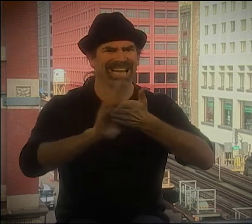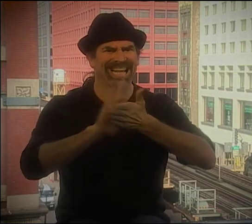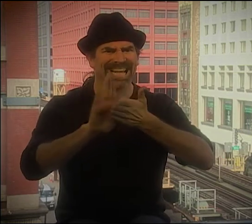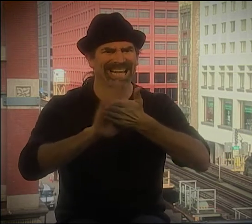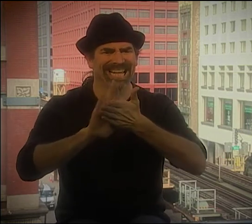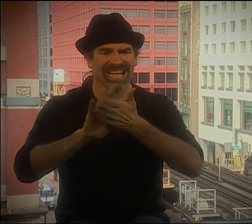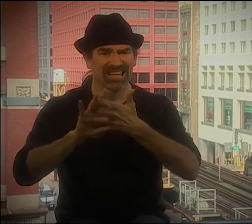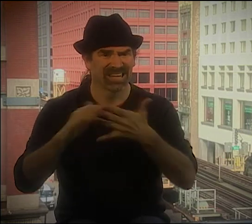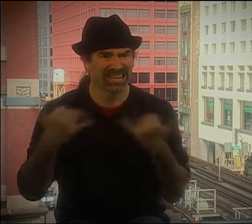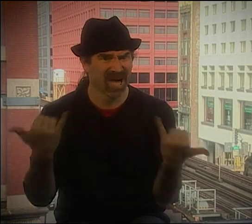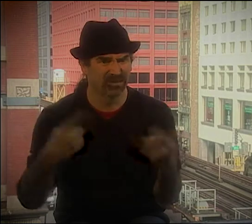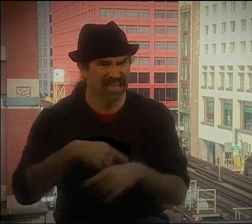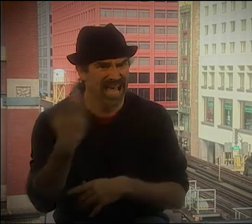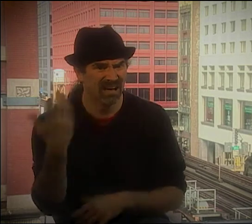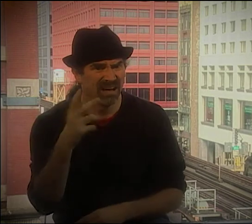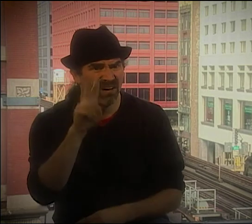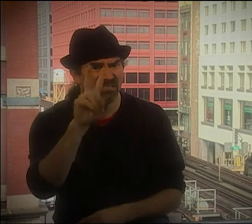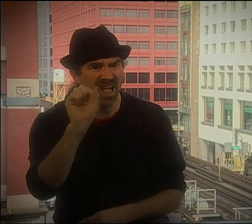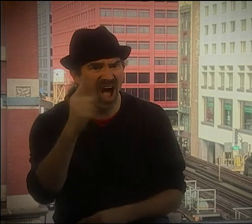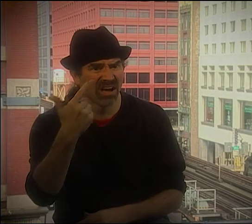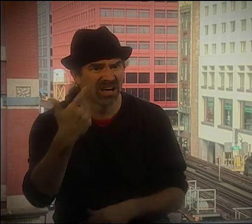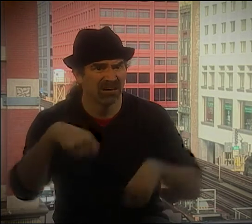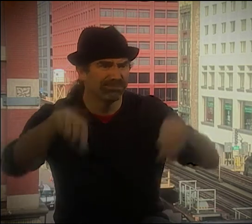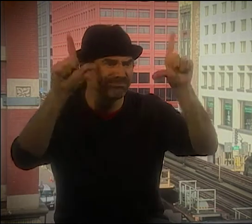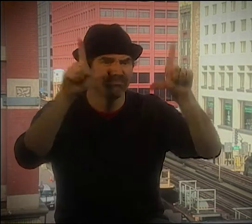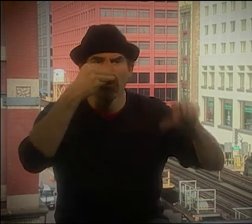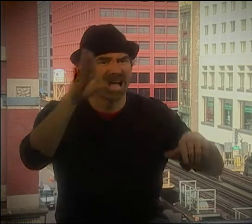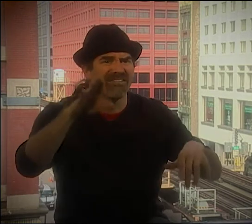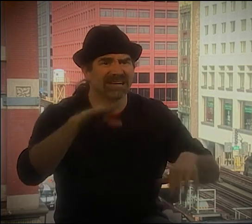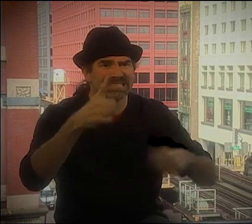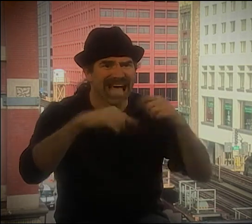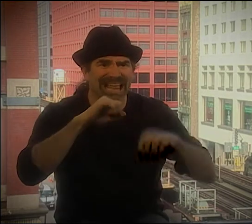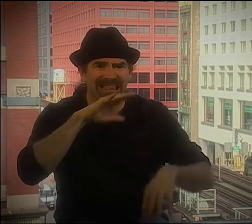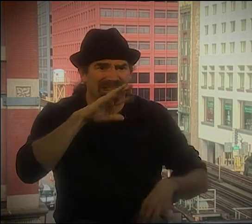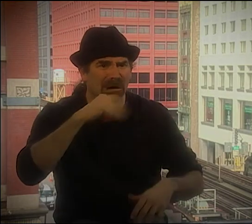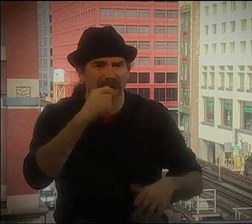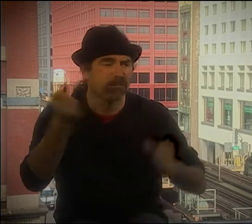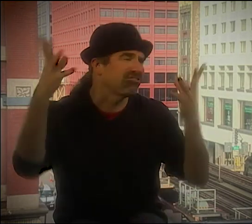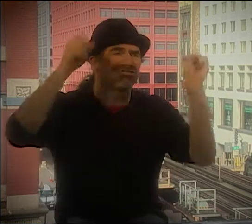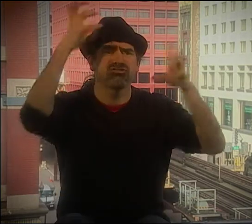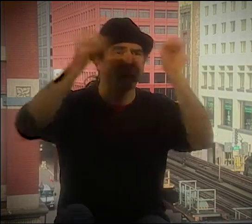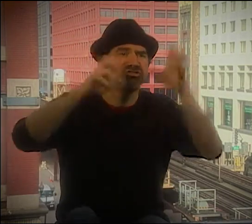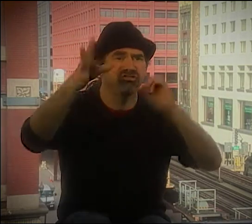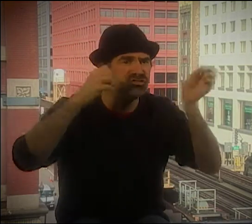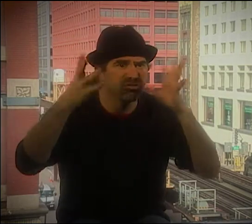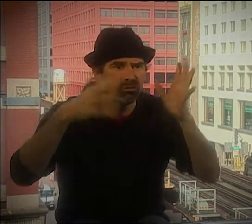YOU KNOW, PEOPLE MAKING THESE VIDEOS, PEOPLE HAVE TO PRACTICE AND PRACTICE AND PRACTICE TO MAKE THEM, YOU KNOW, CLEAR.